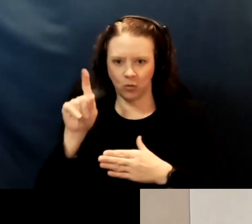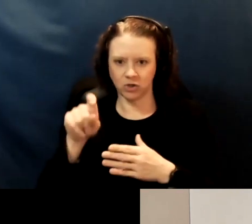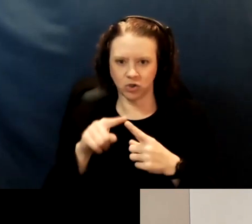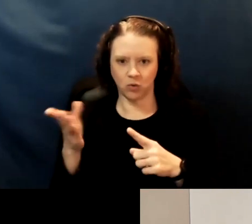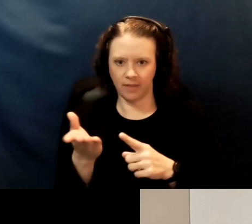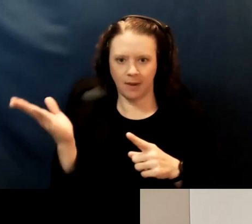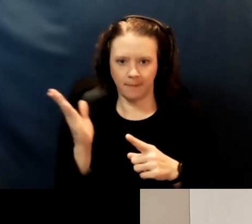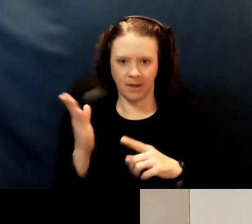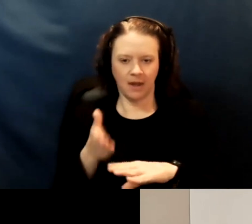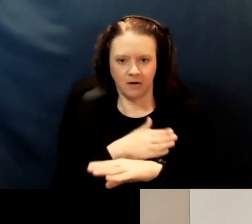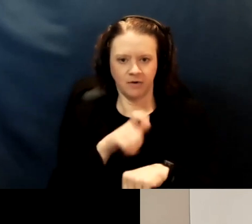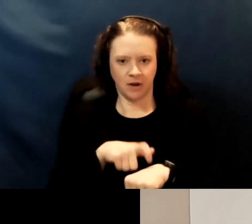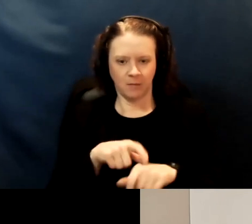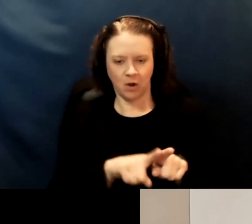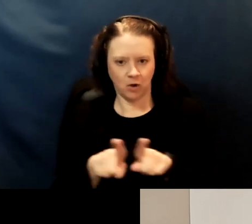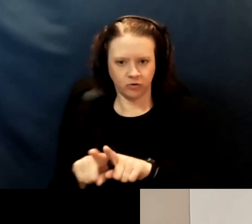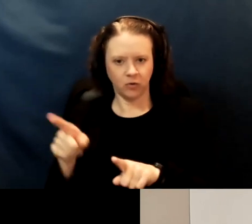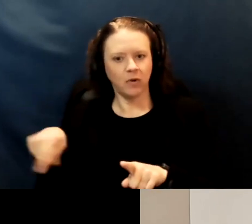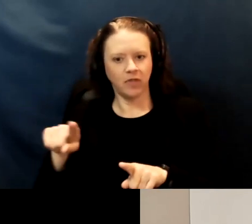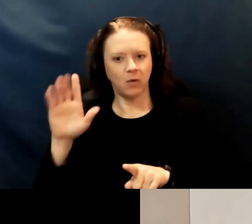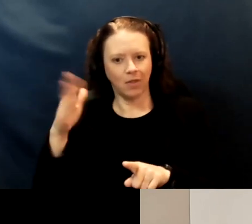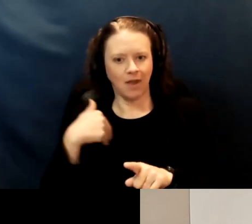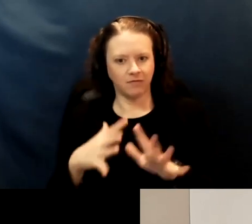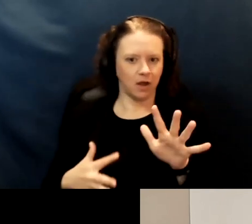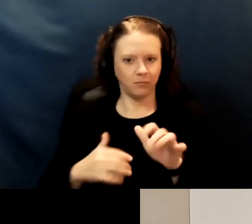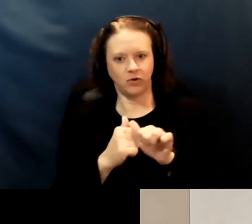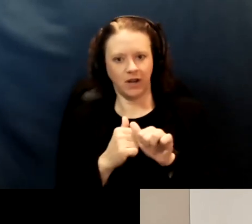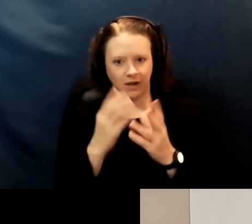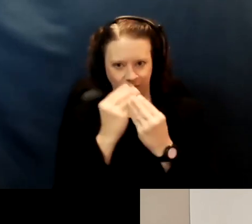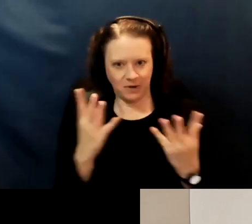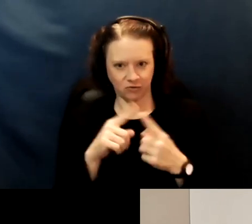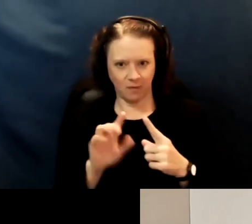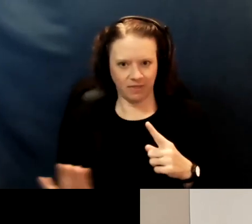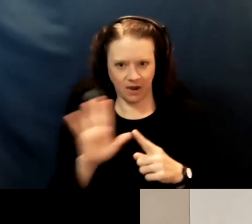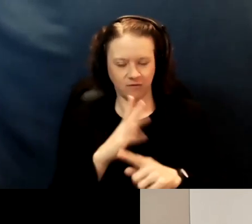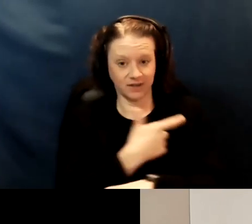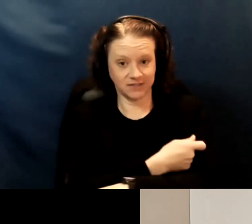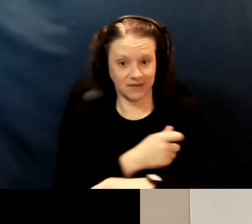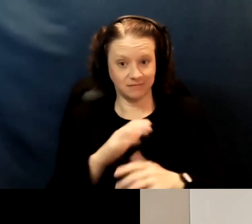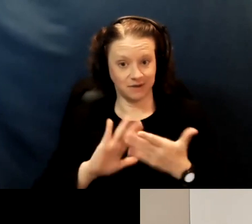'cause they'll have some up-to-date information from their vaccine committee meetings.